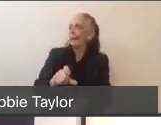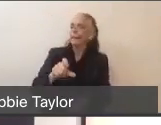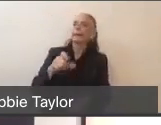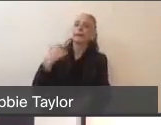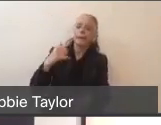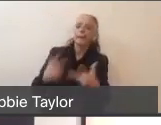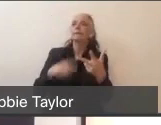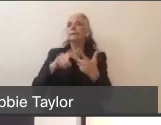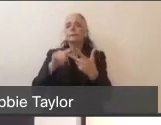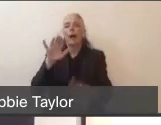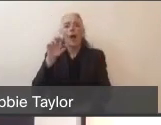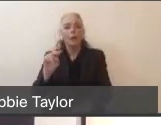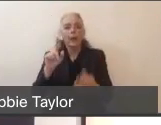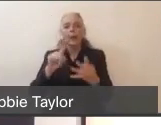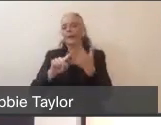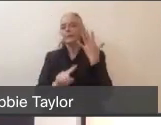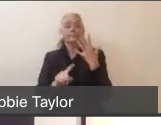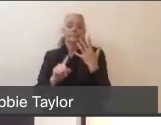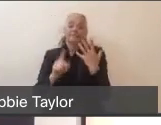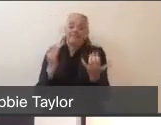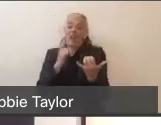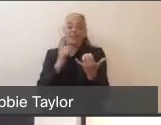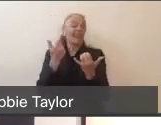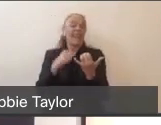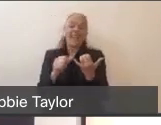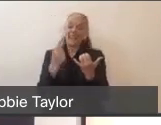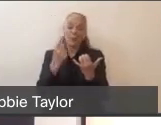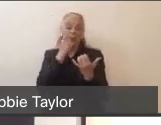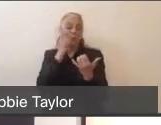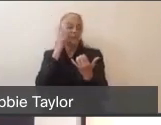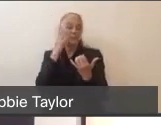any respiratory complaint, or any fever complaint, or any patient who just is weak.